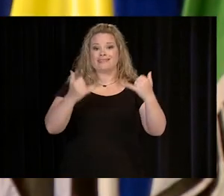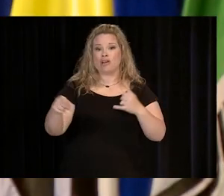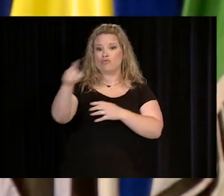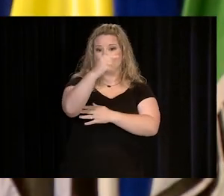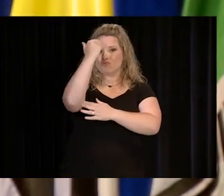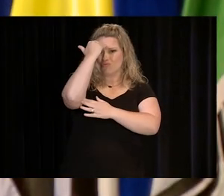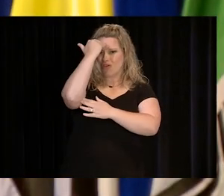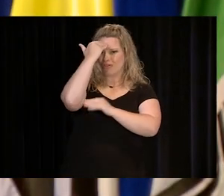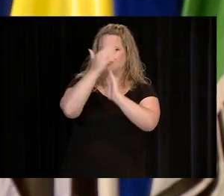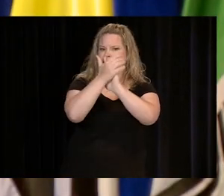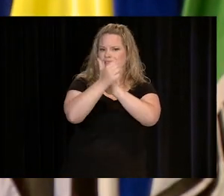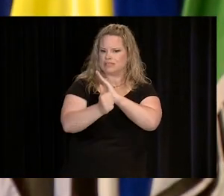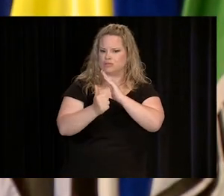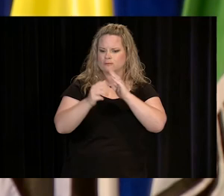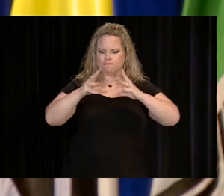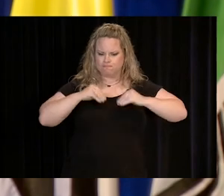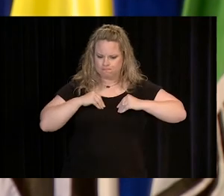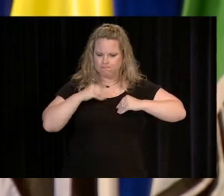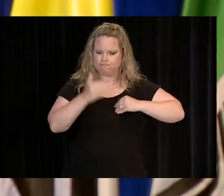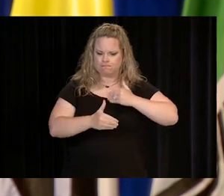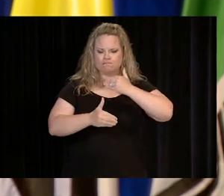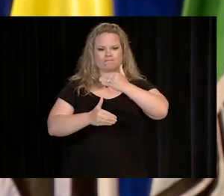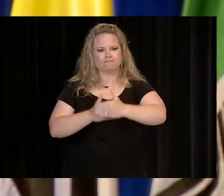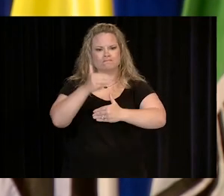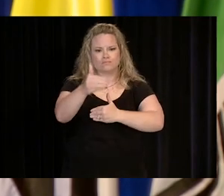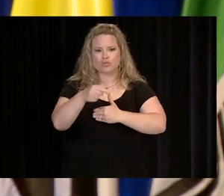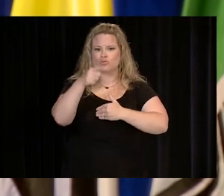YOU NOW HAVE THE KNOWLEDGE AND SKILLS TO TAKE THE NEXT STEP,